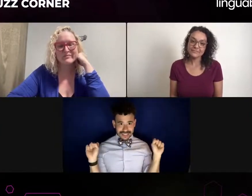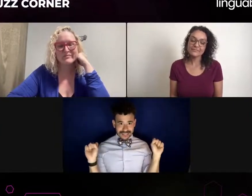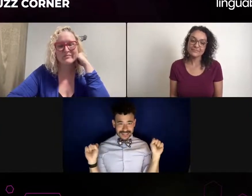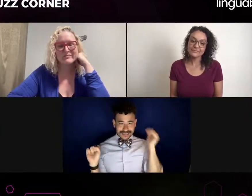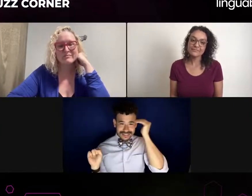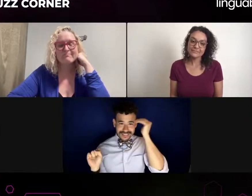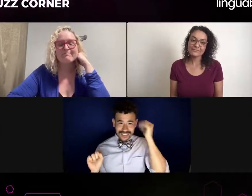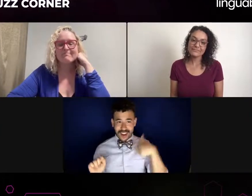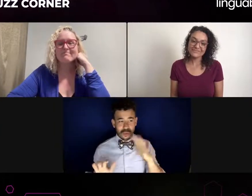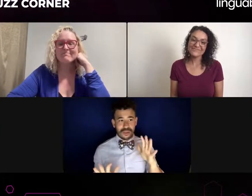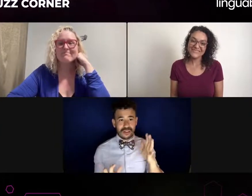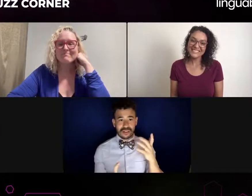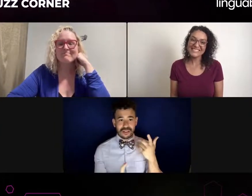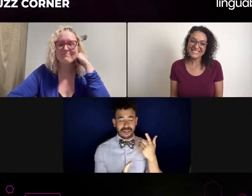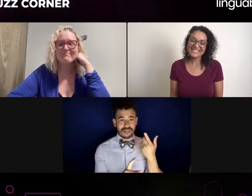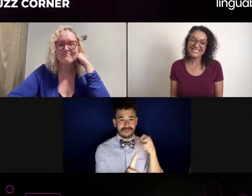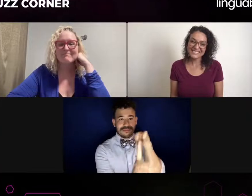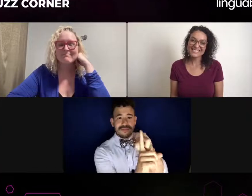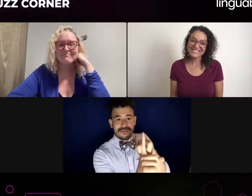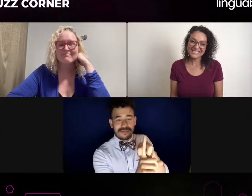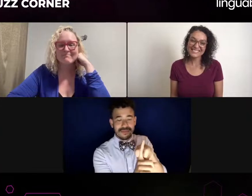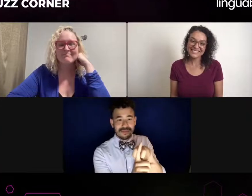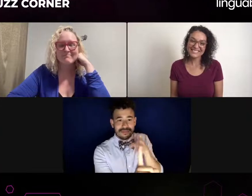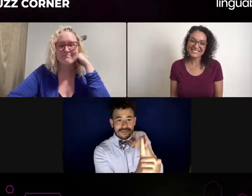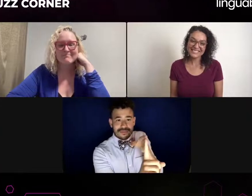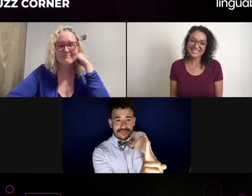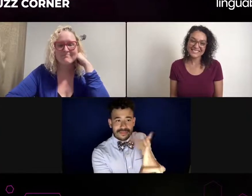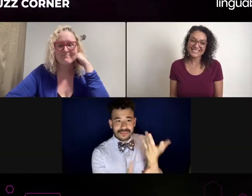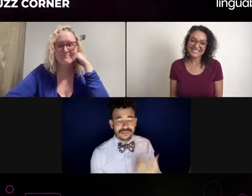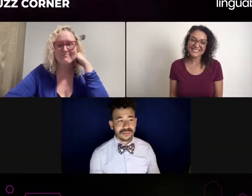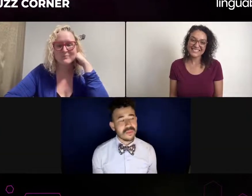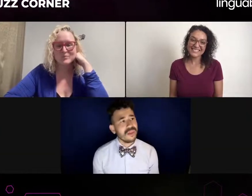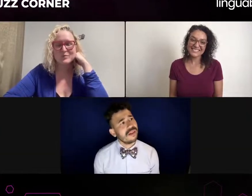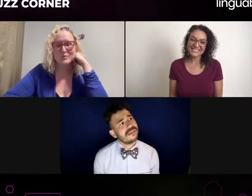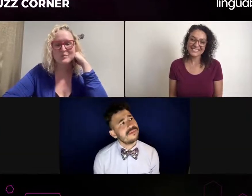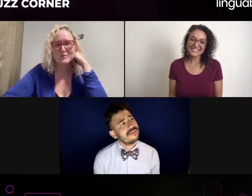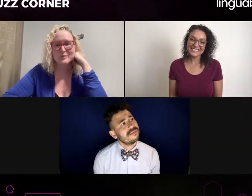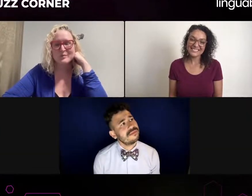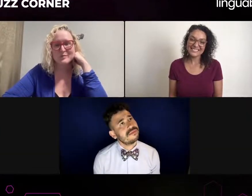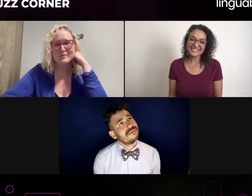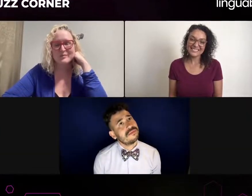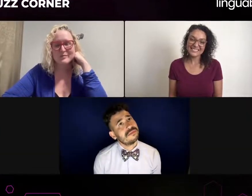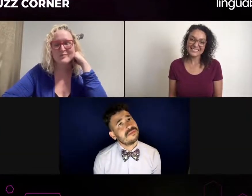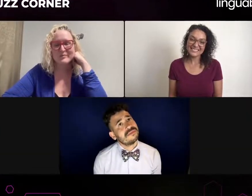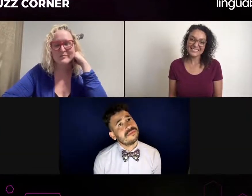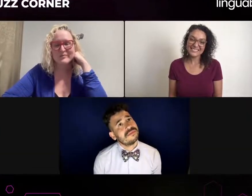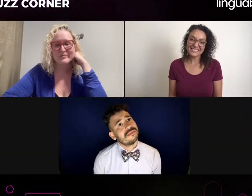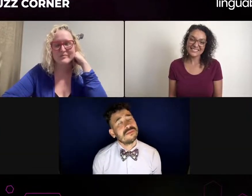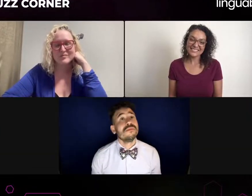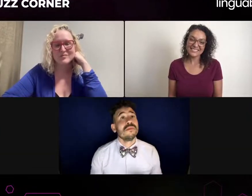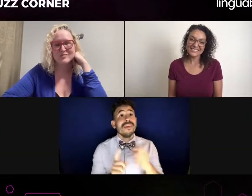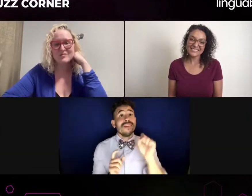Personally, I also... I don't mind having an interpreter specifically for TV